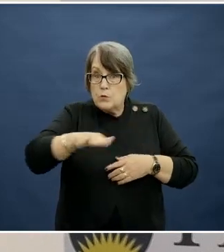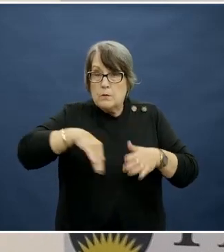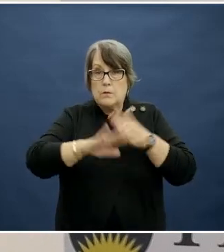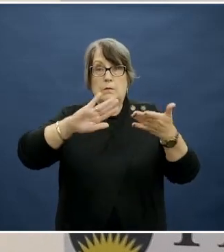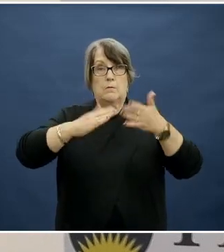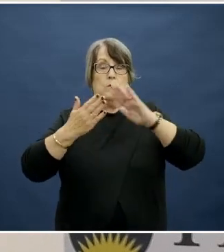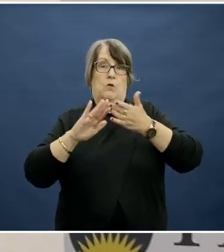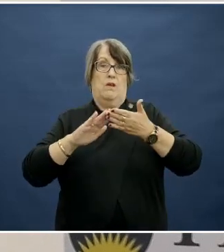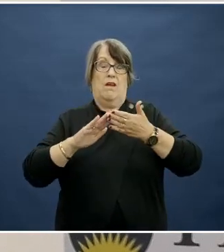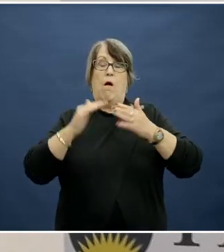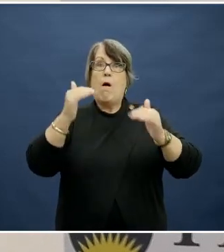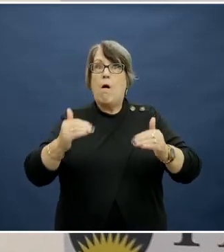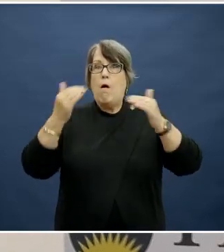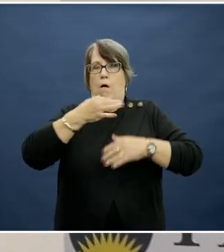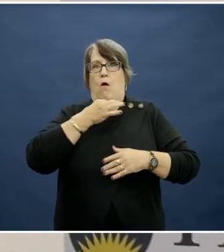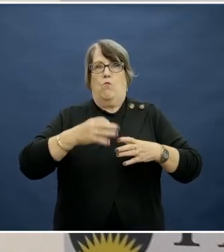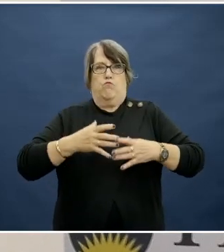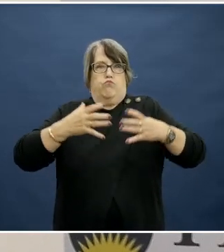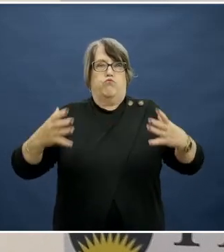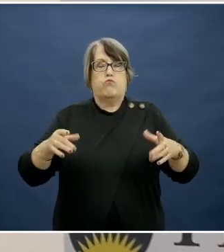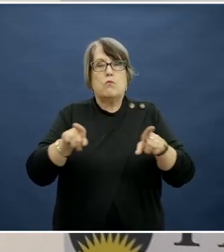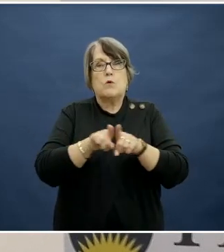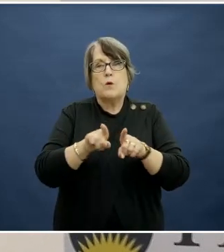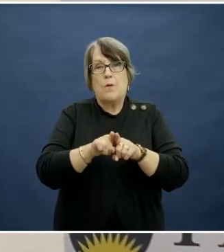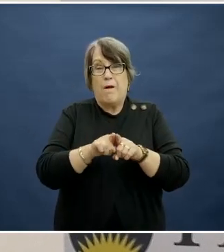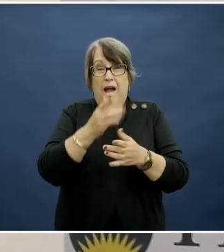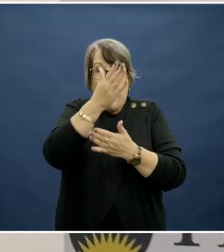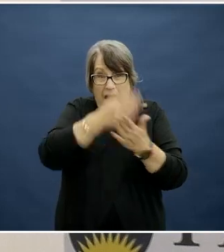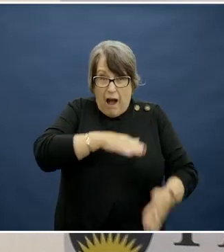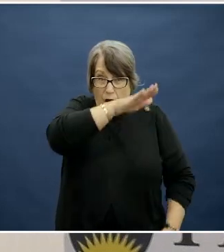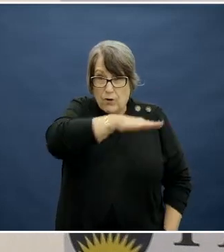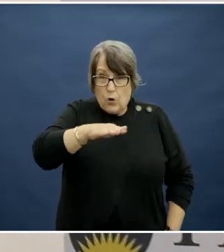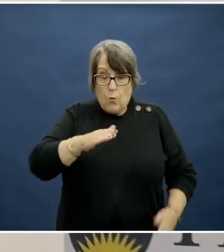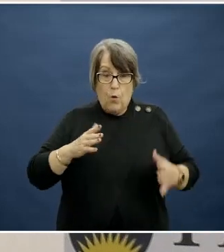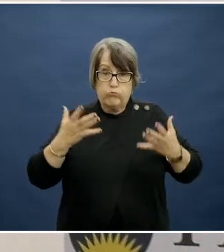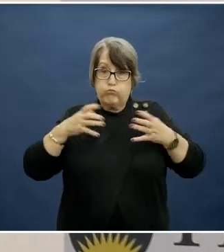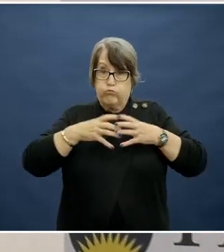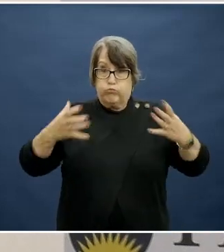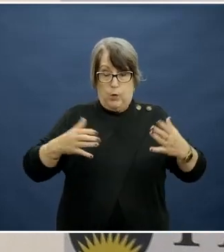are at a higher risk of obesity, and we know that half of children overweight in childhood